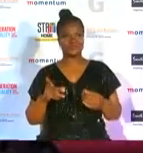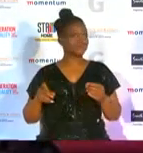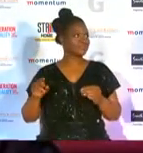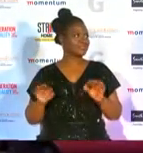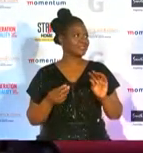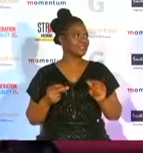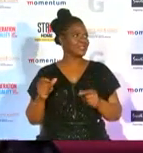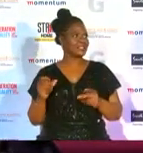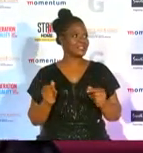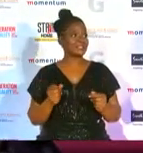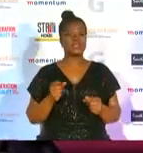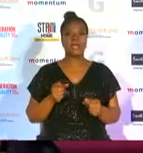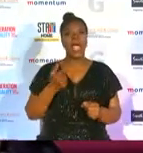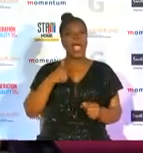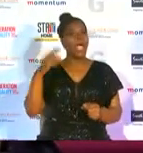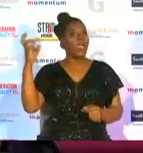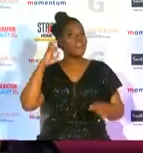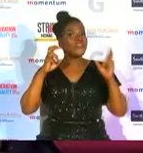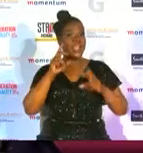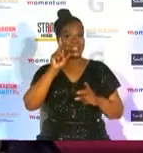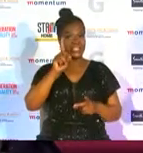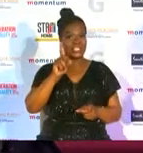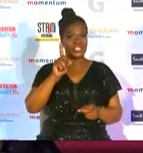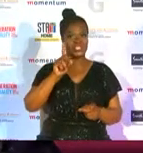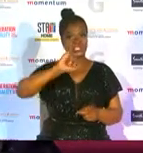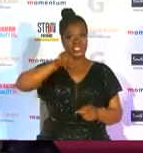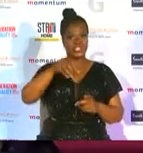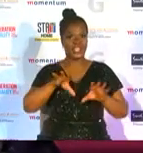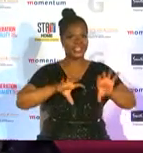i hear there's a dj i hear that it looks like it's a party lister